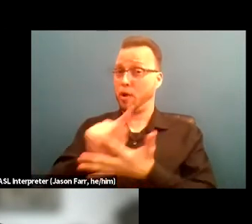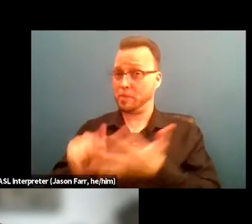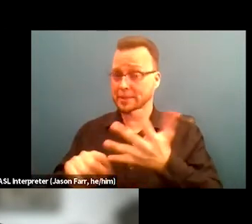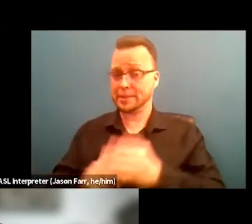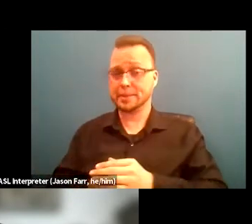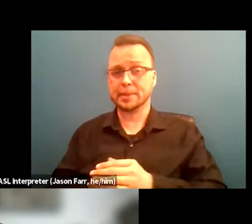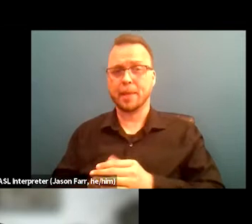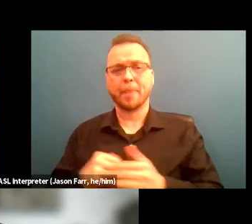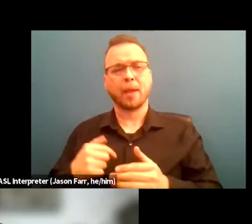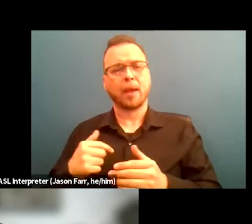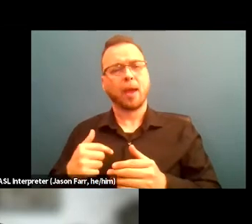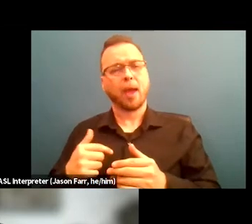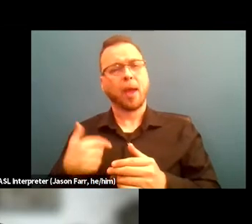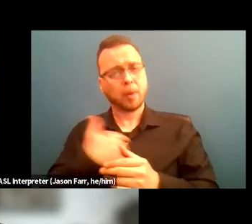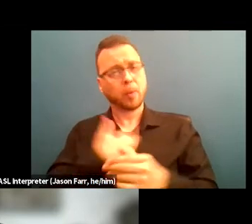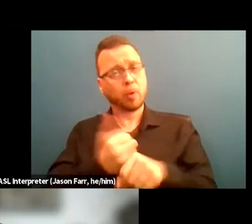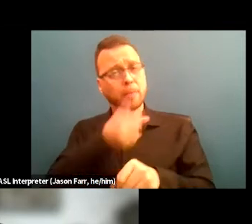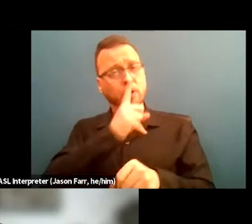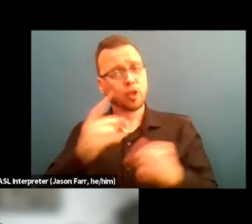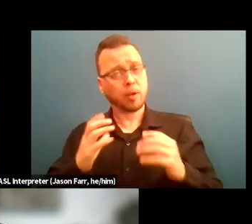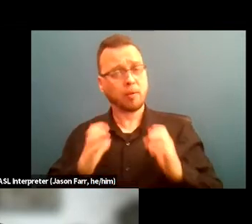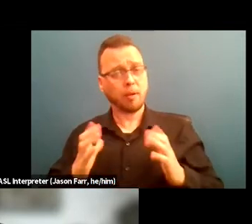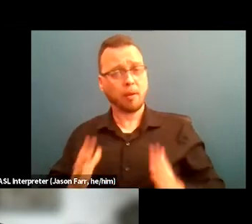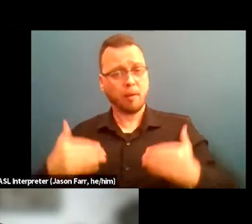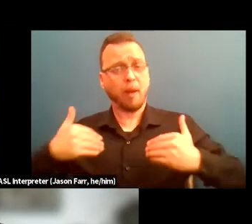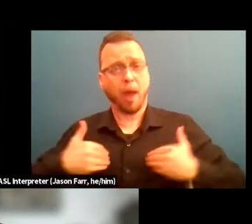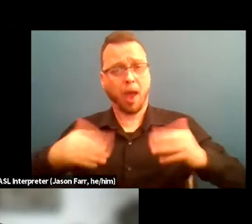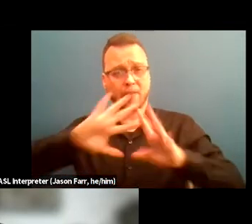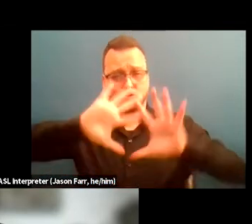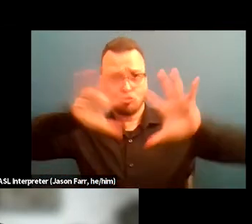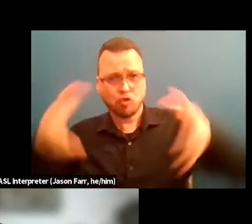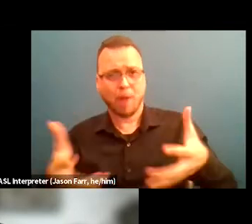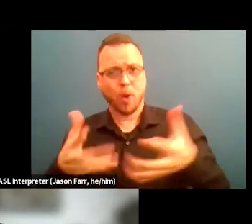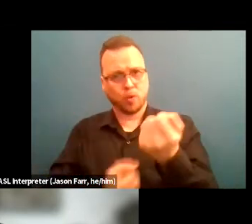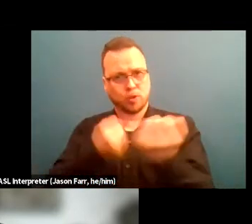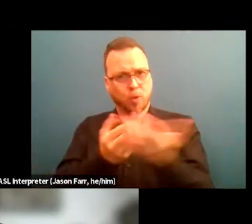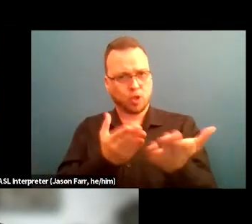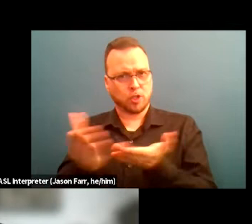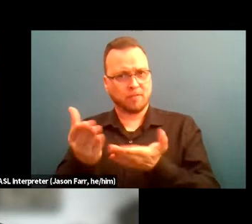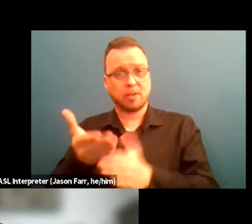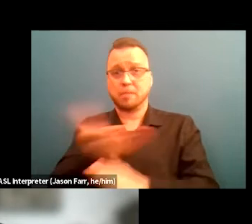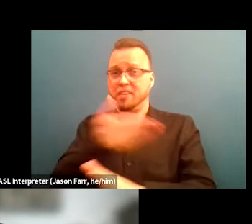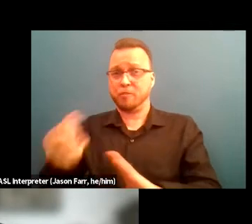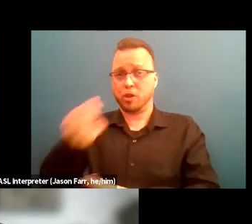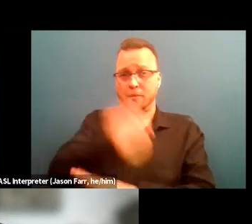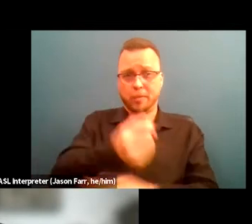And we'd like to make sure that the clients have wraparound support services before, you know, being placed in our transitional houses.